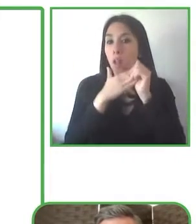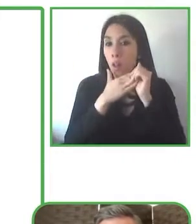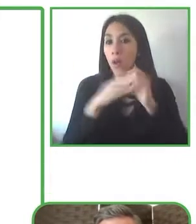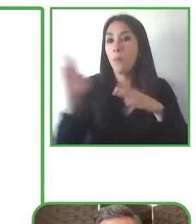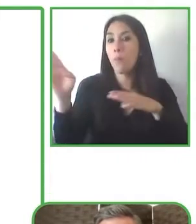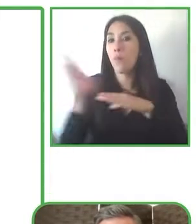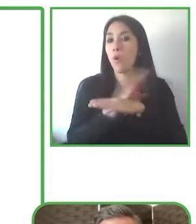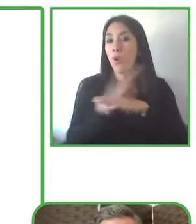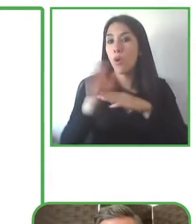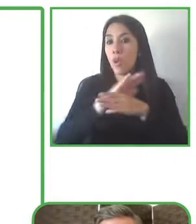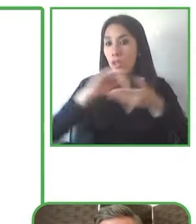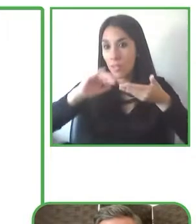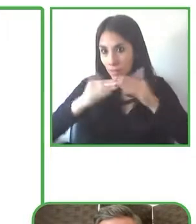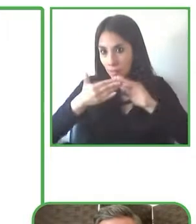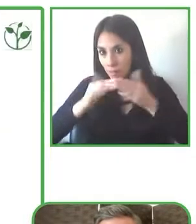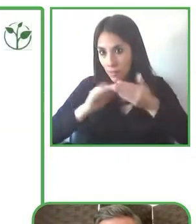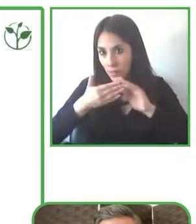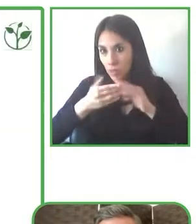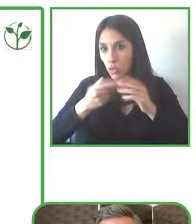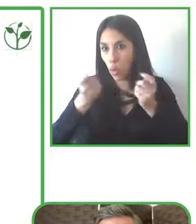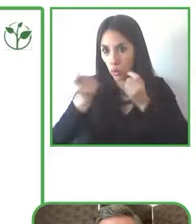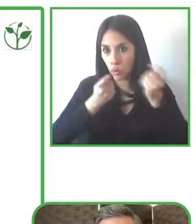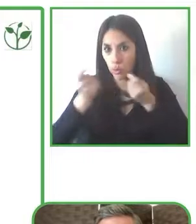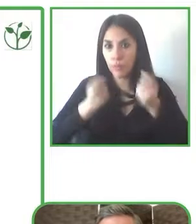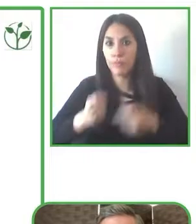I might prepare a few slides for you, but first before we get into